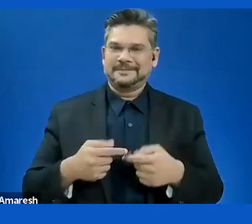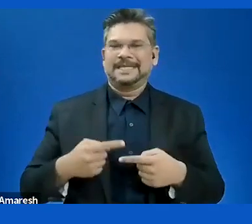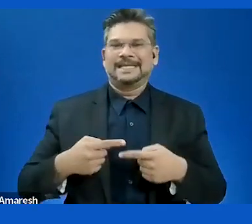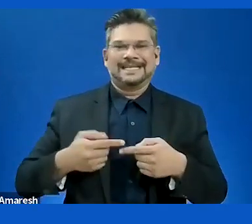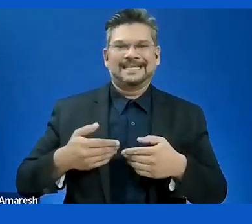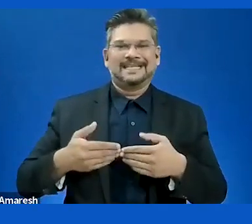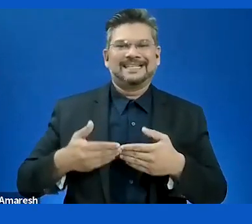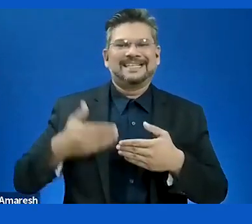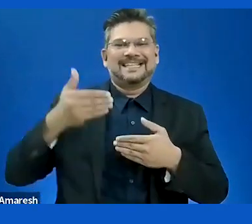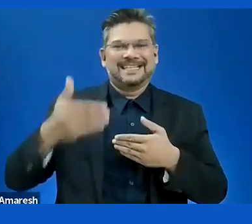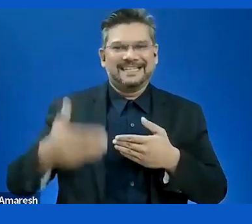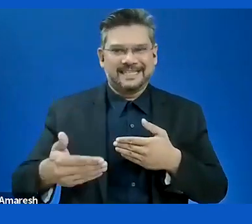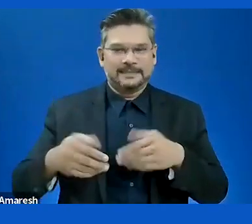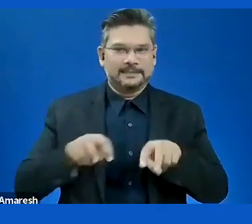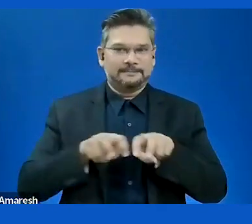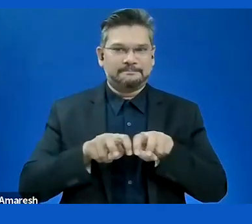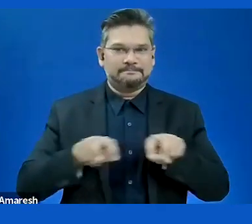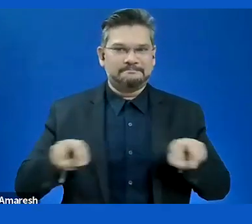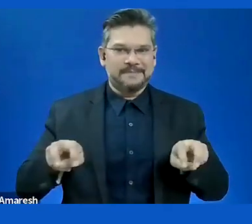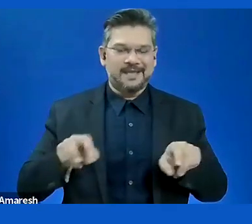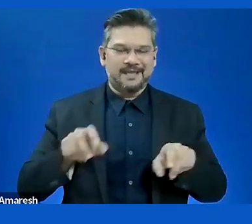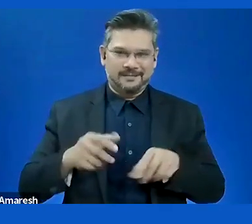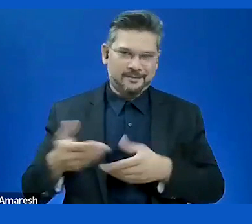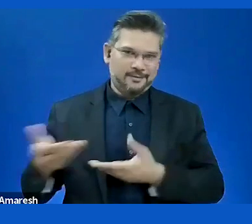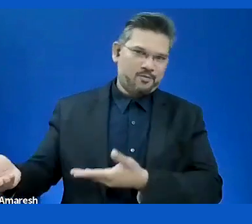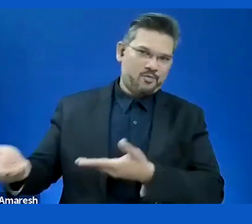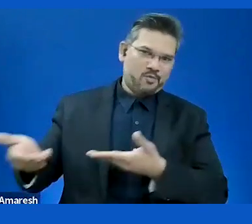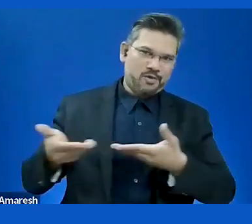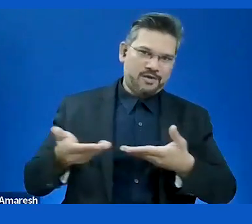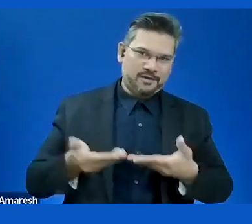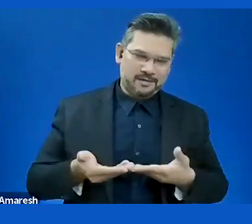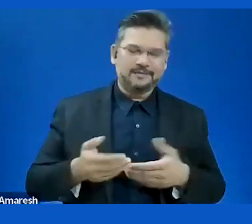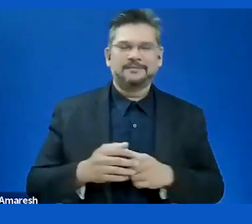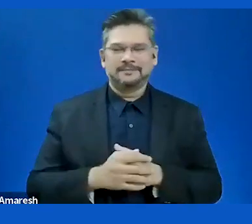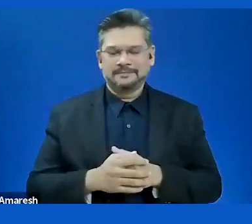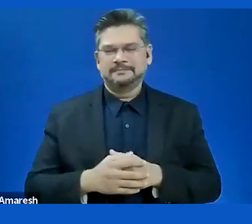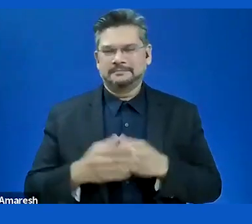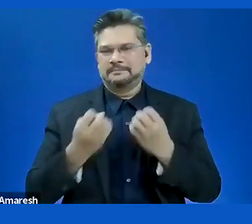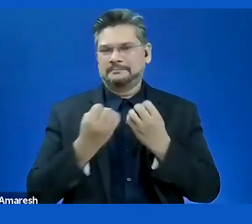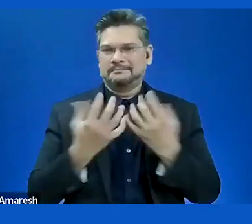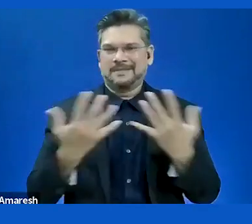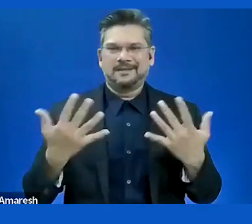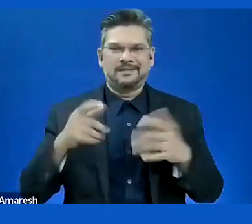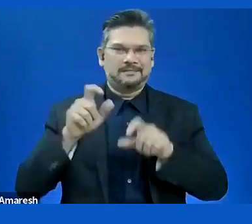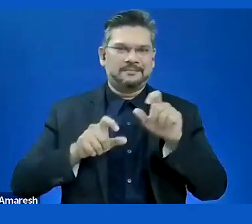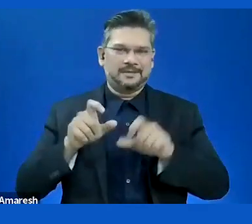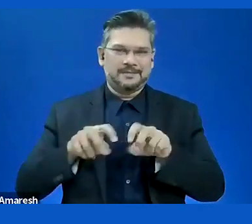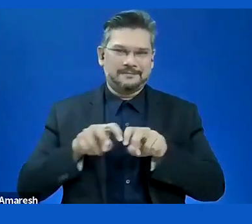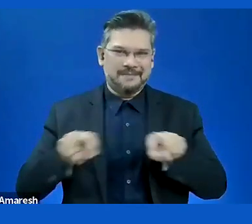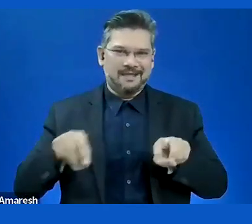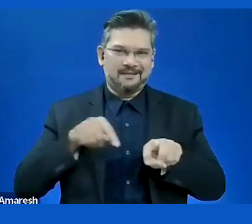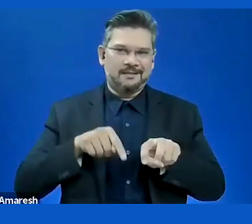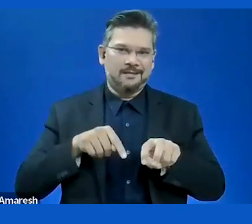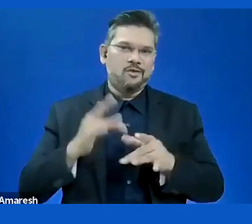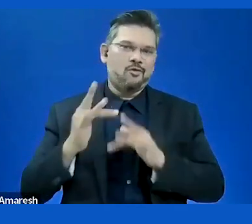our panelists online. I'm not sure if we can -- I see everyone. We're now going to focus